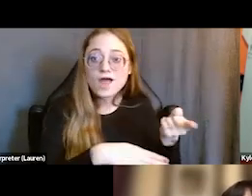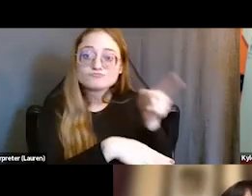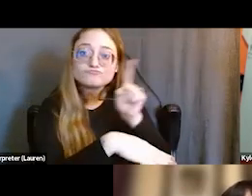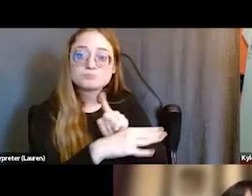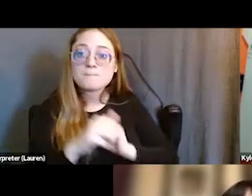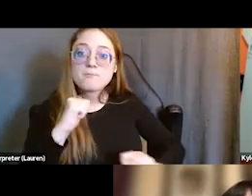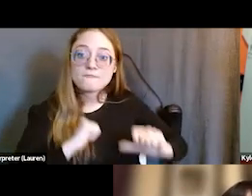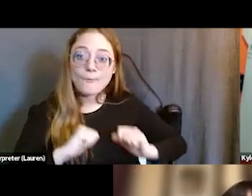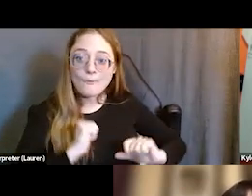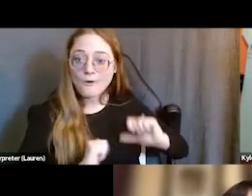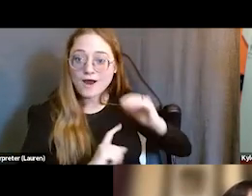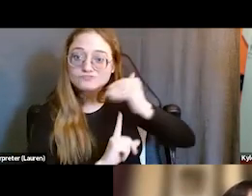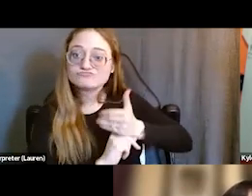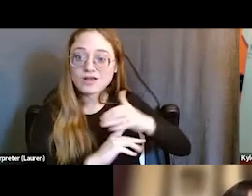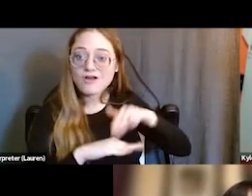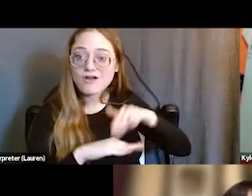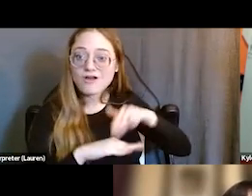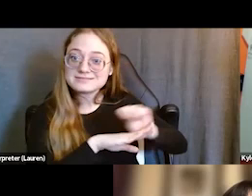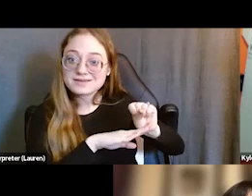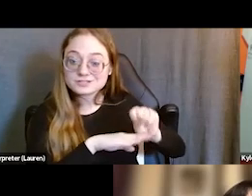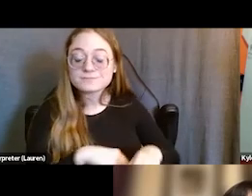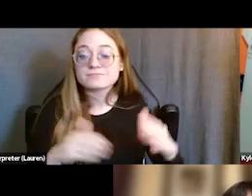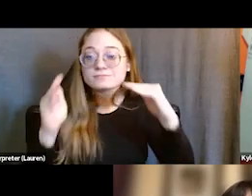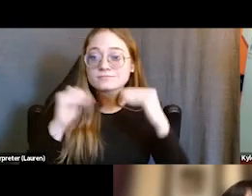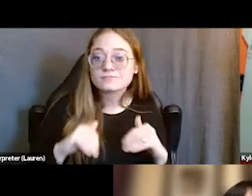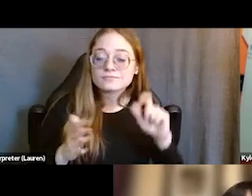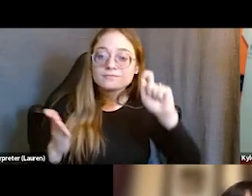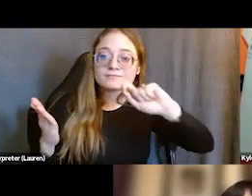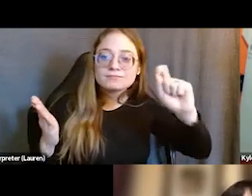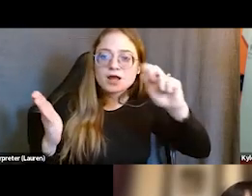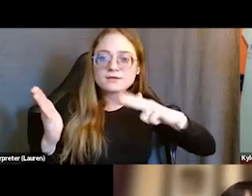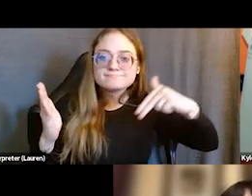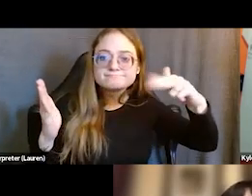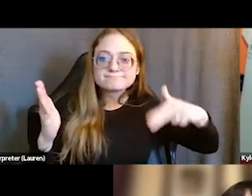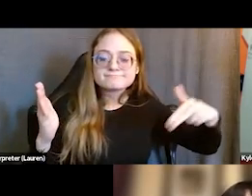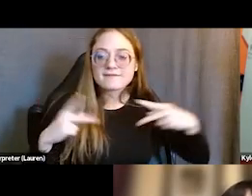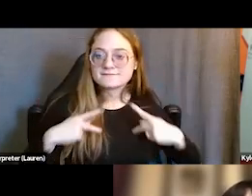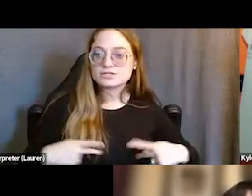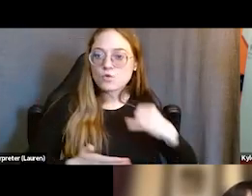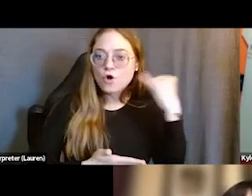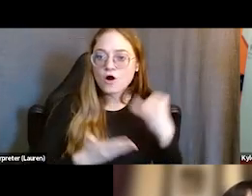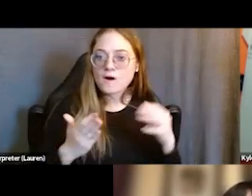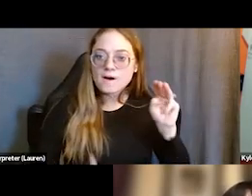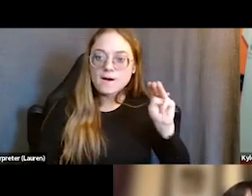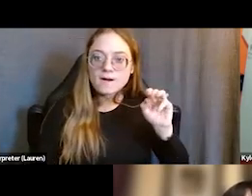has to do with creating murals or creating different types of physical art. And we found that those outlets have been really successful